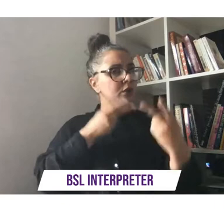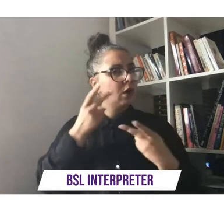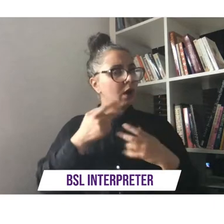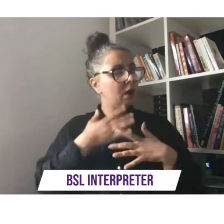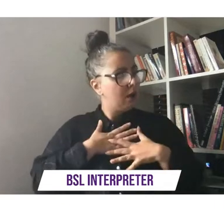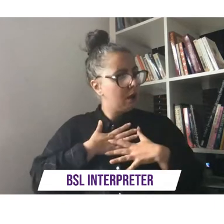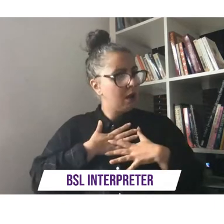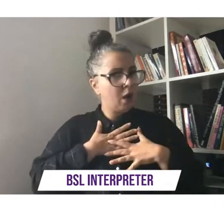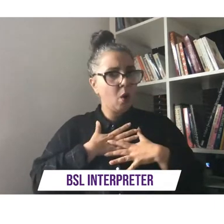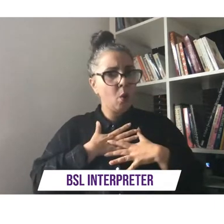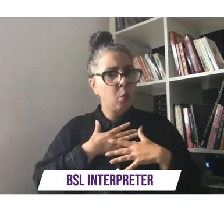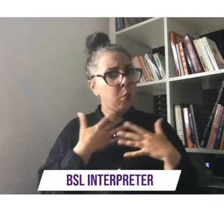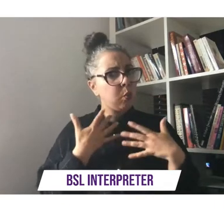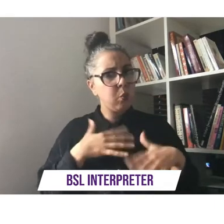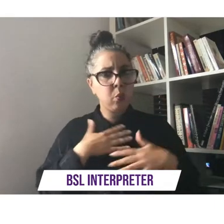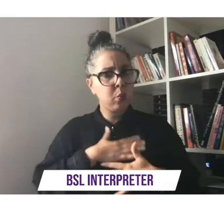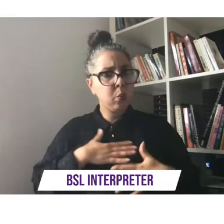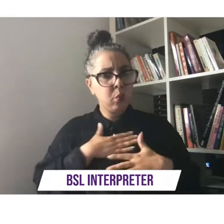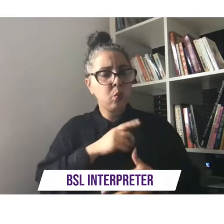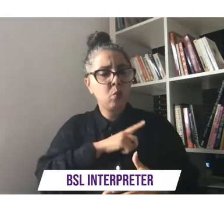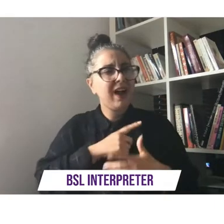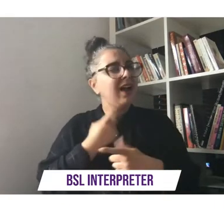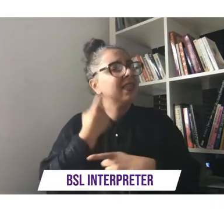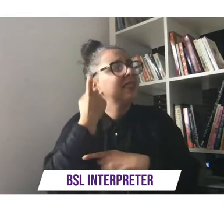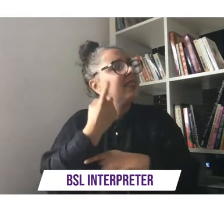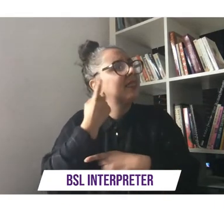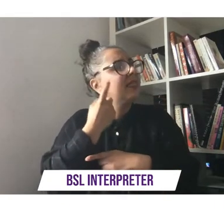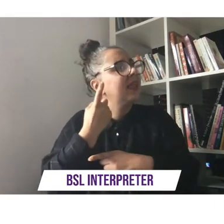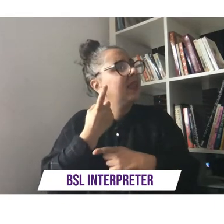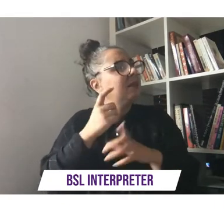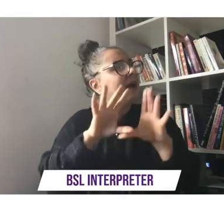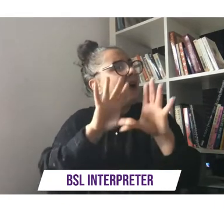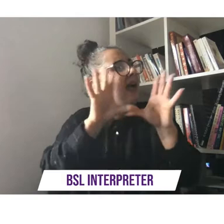it made me think about like everything that's going on in the world politically especially